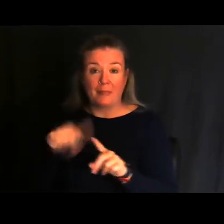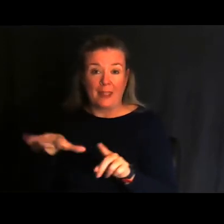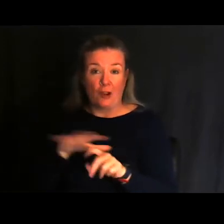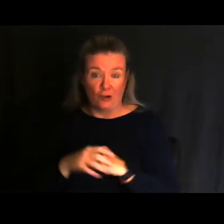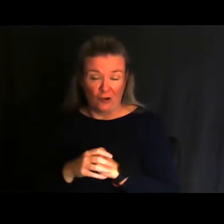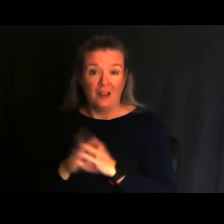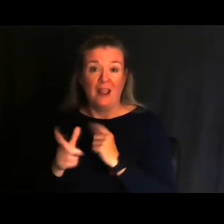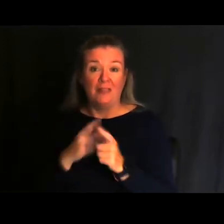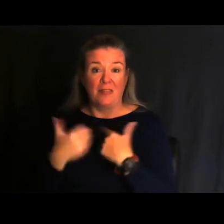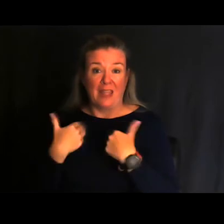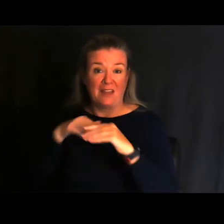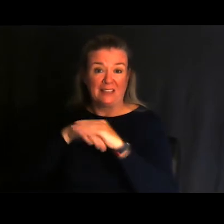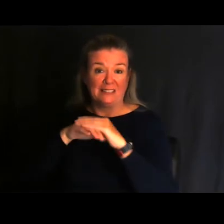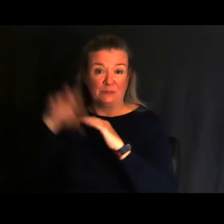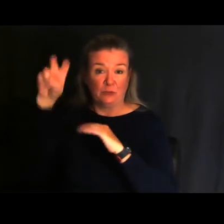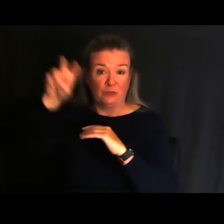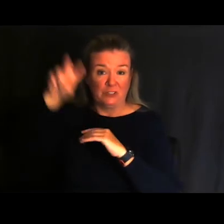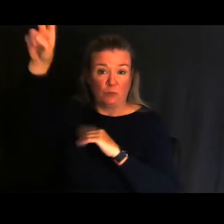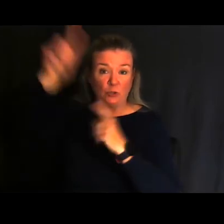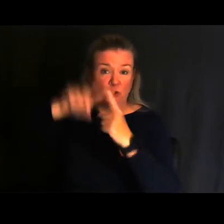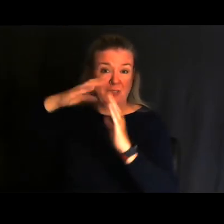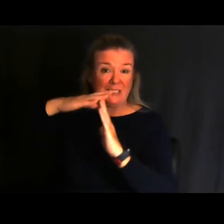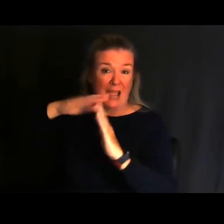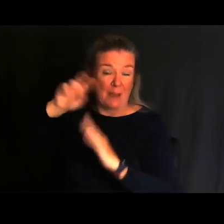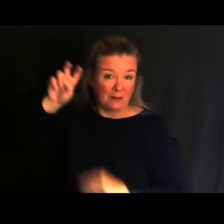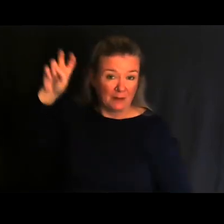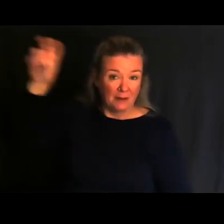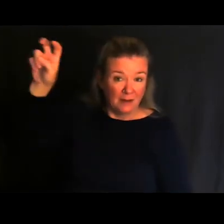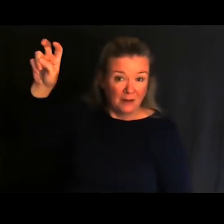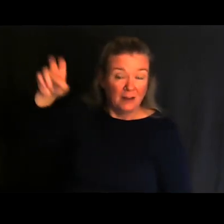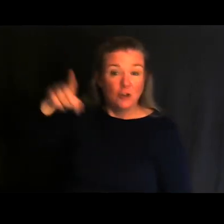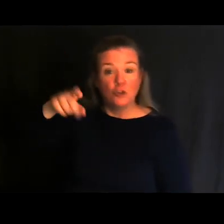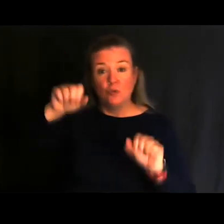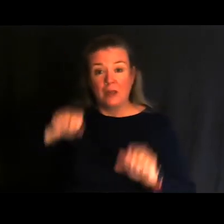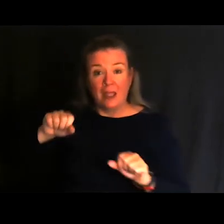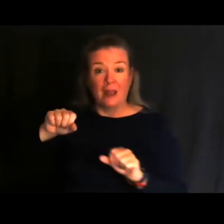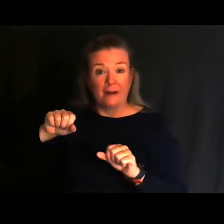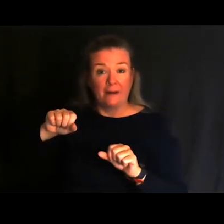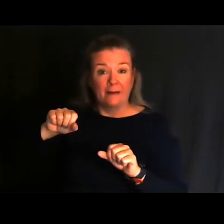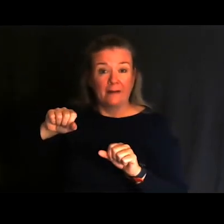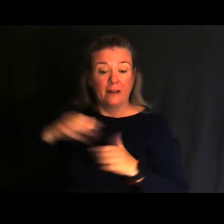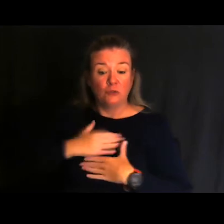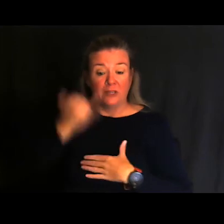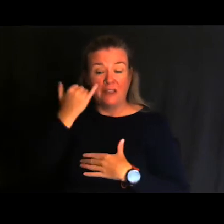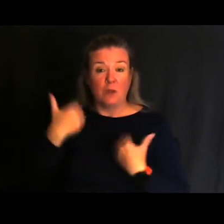And then there's accessible transport up to the top of the luge so that you actually can luge if you are somebody with a disability.